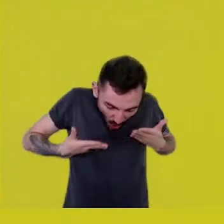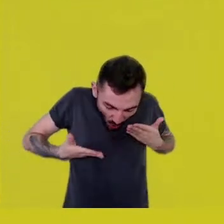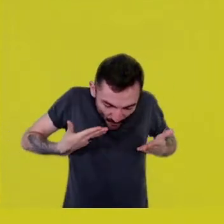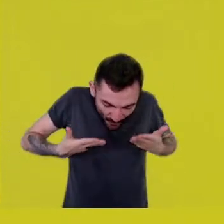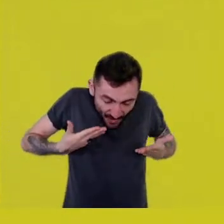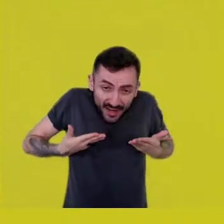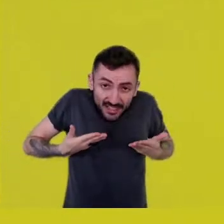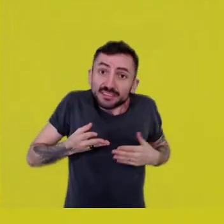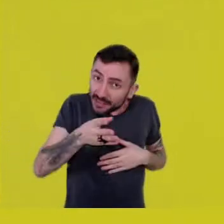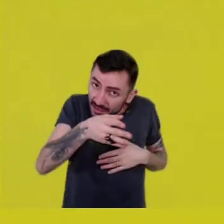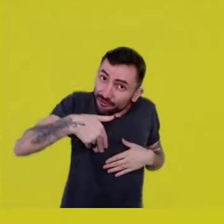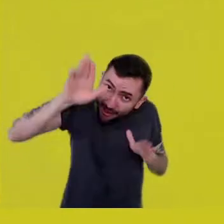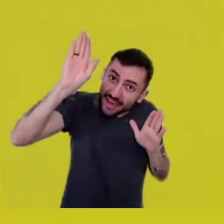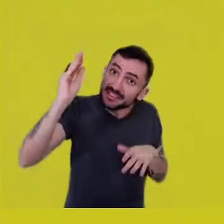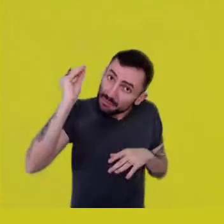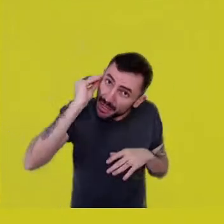and then you tell me, okay?